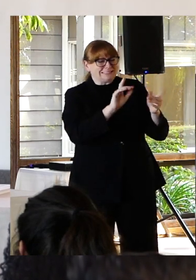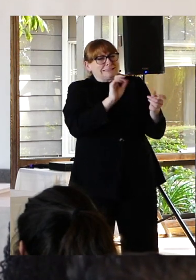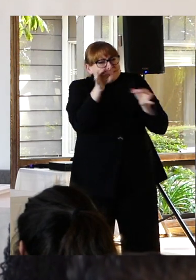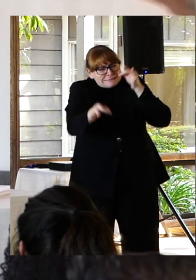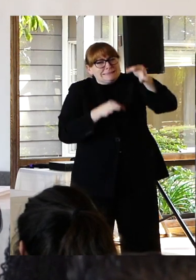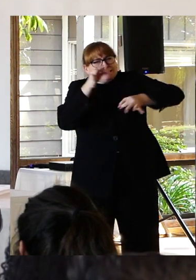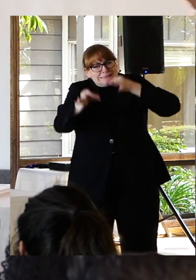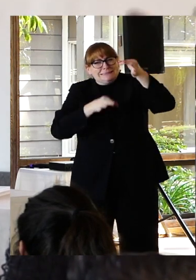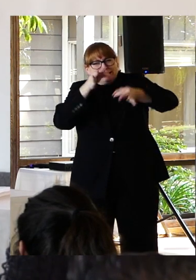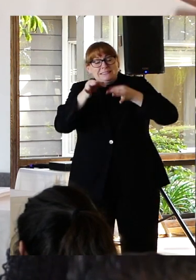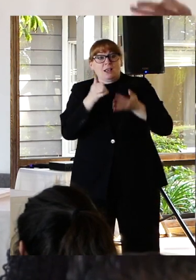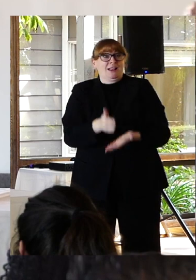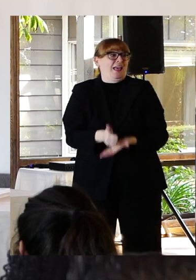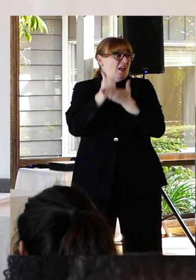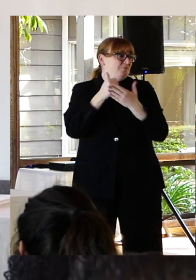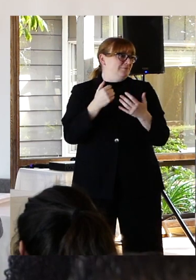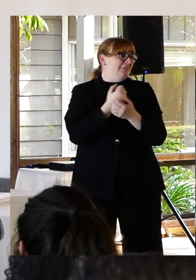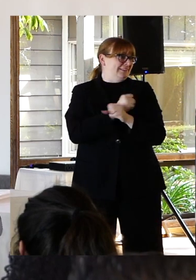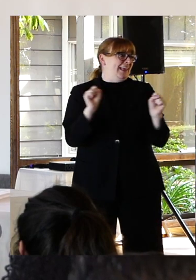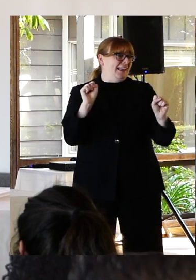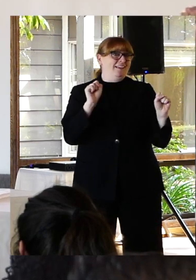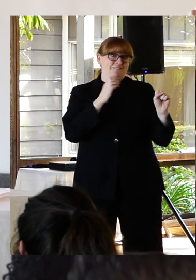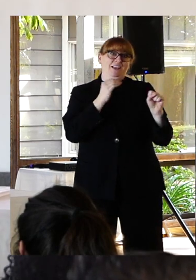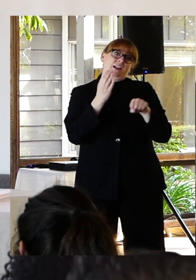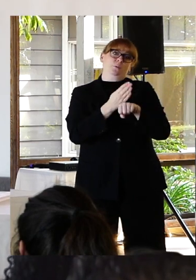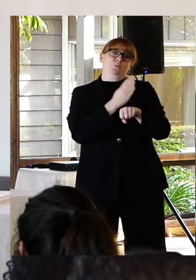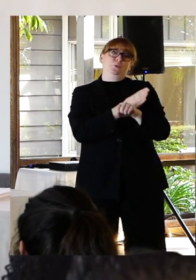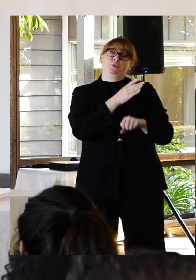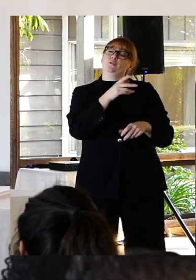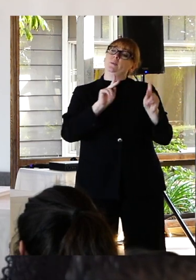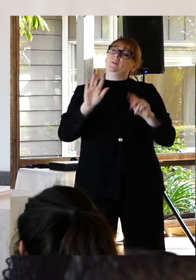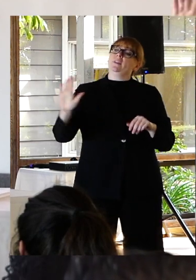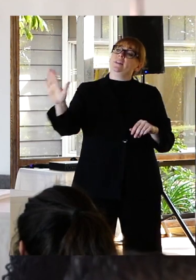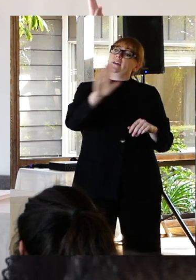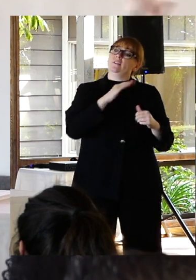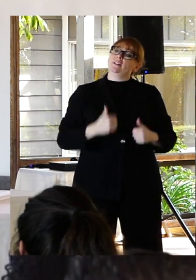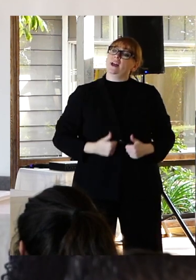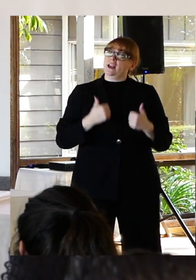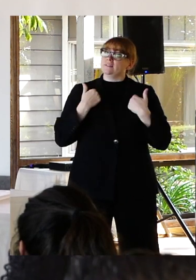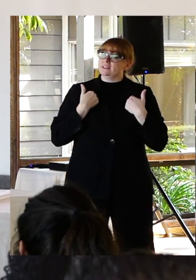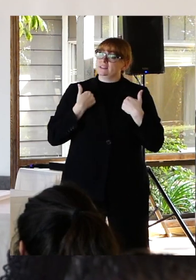you can not only help save and improve lives but you can also help contribute